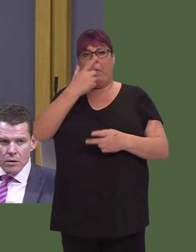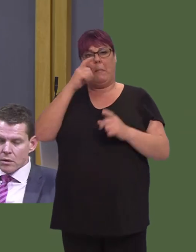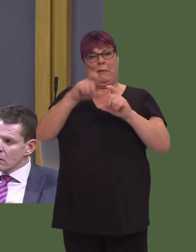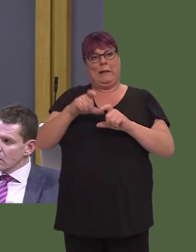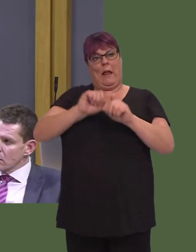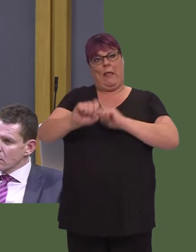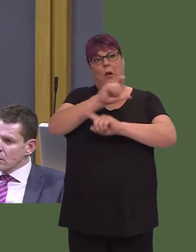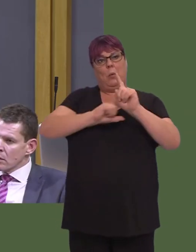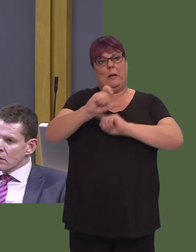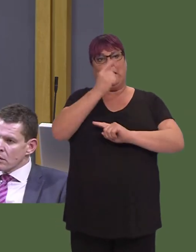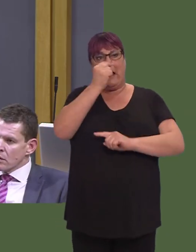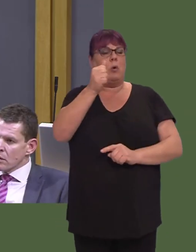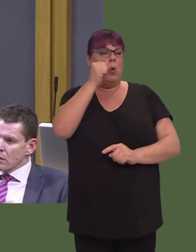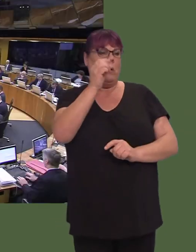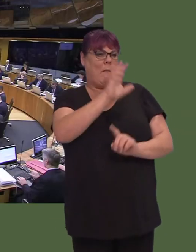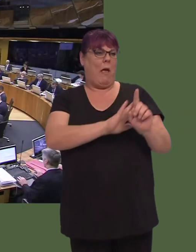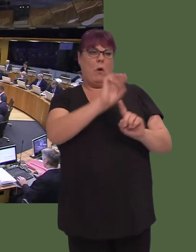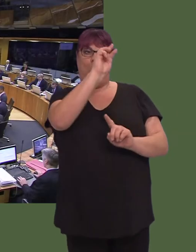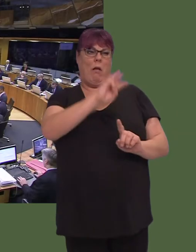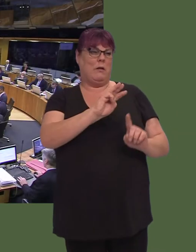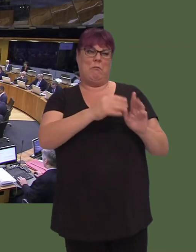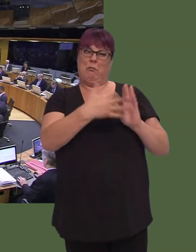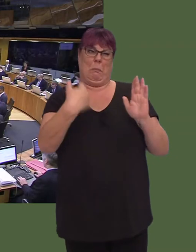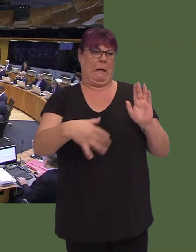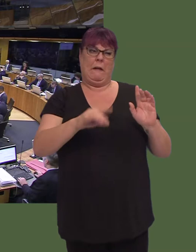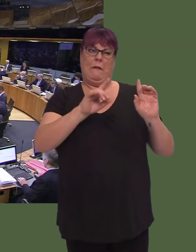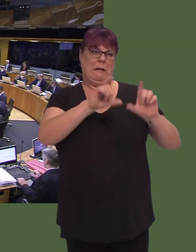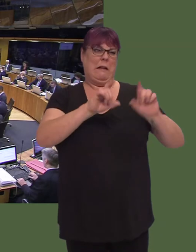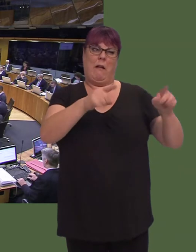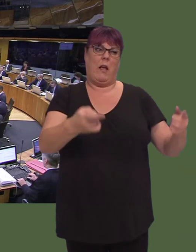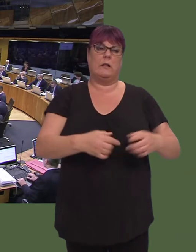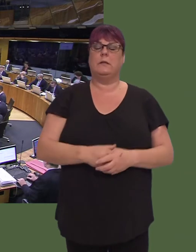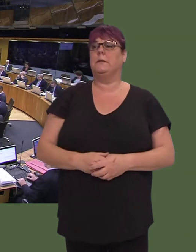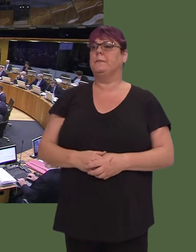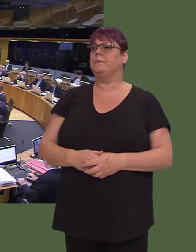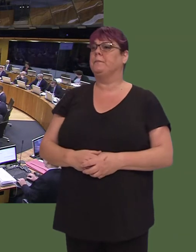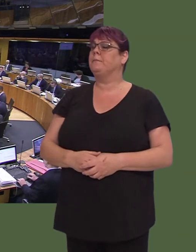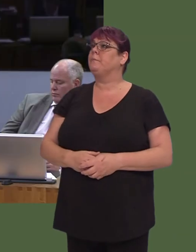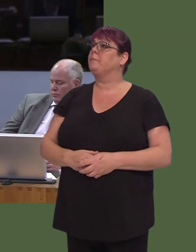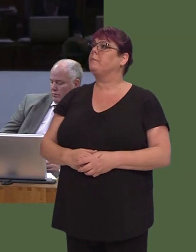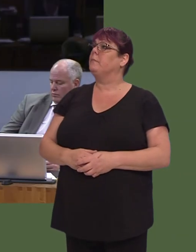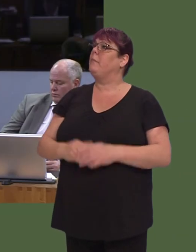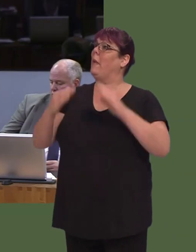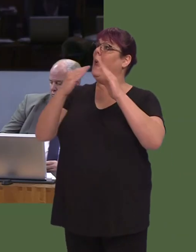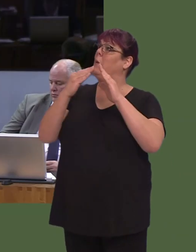David Melding AM: First Minister, I do agree that housing is an asset like no other, really,